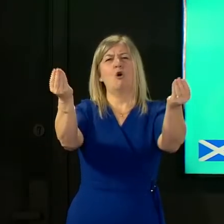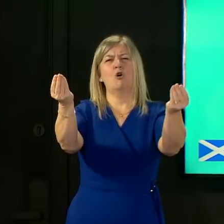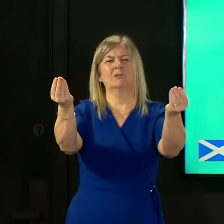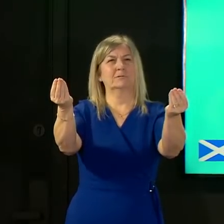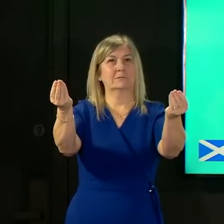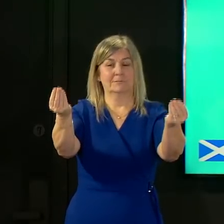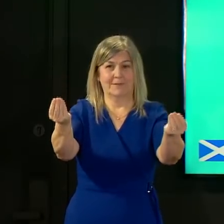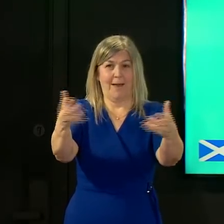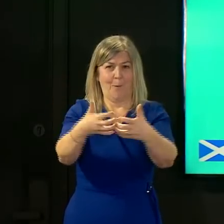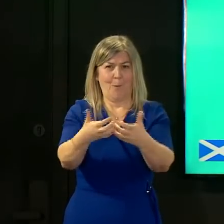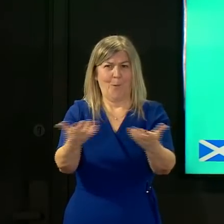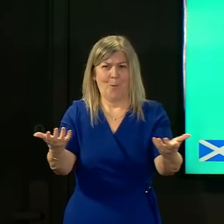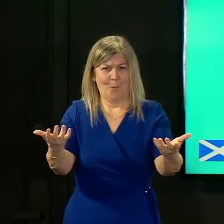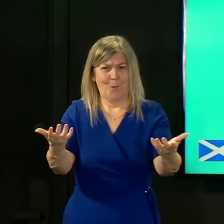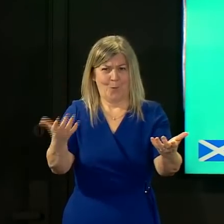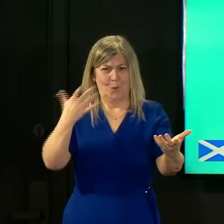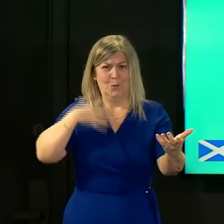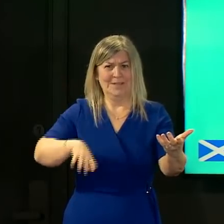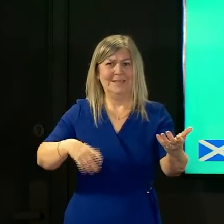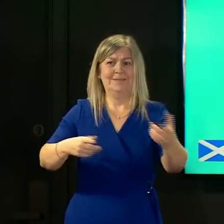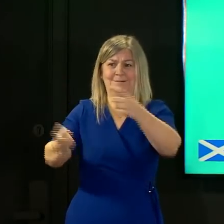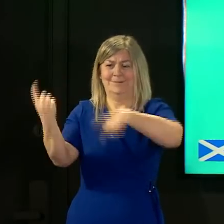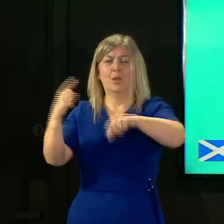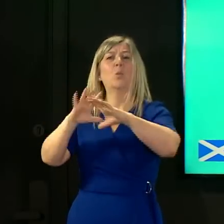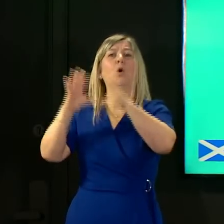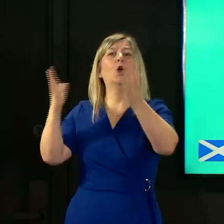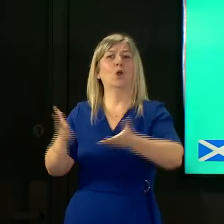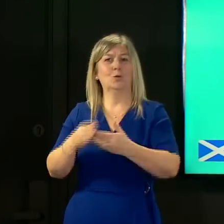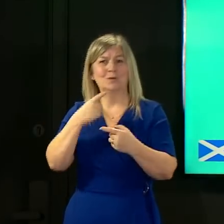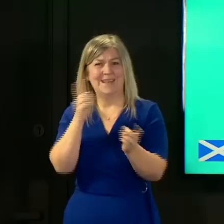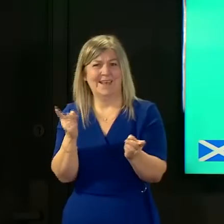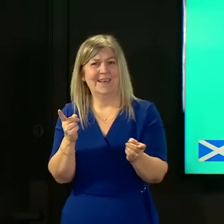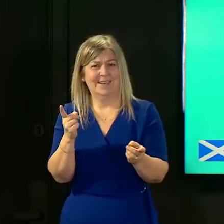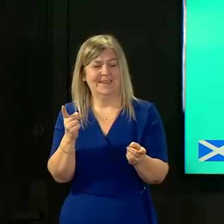needs to happen on a global basis and it's important that we leave no country behind as as